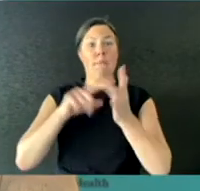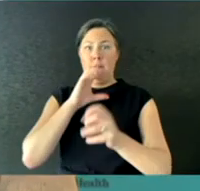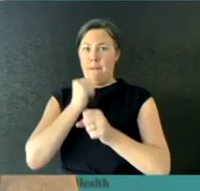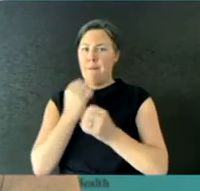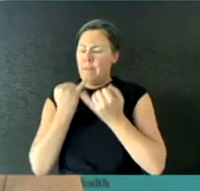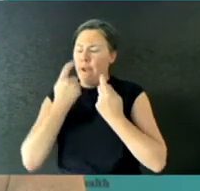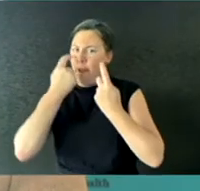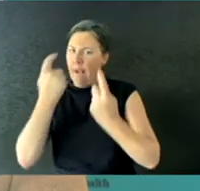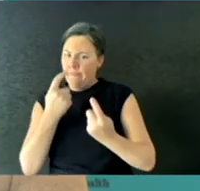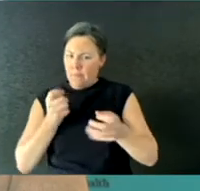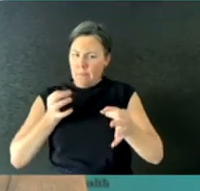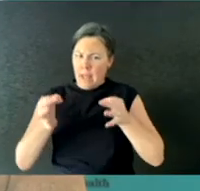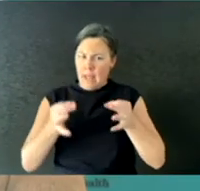through the AHPCC.